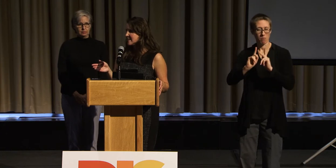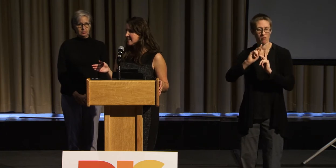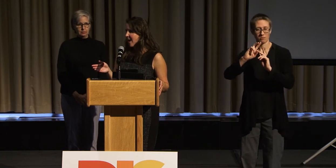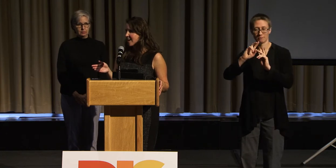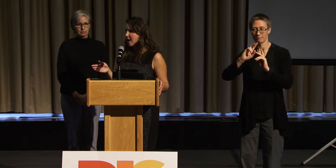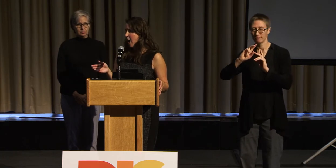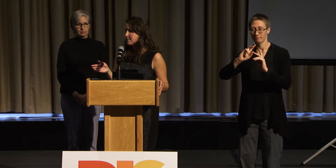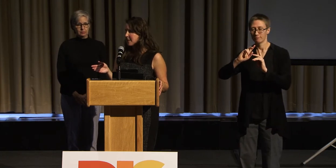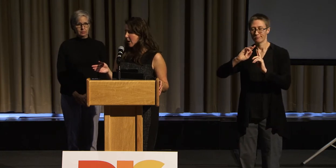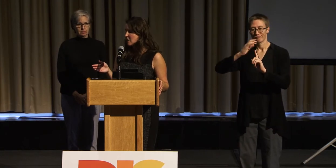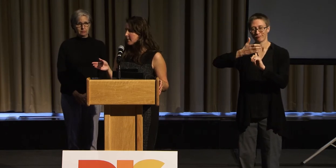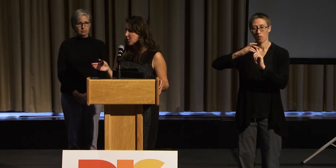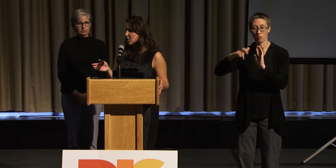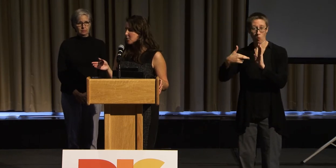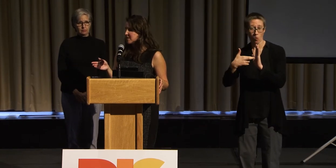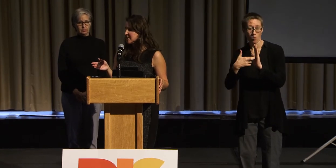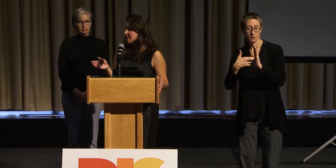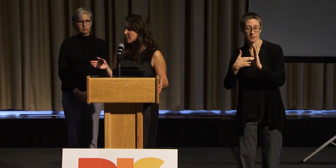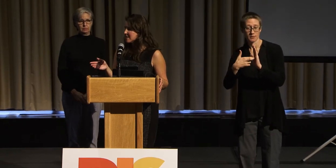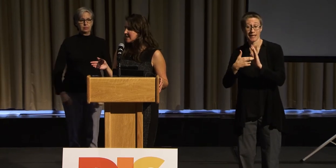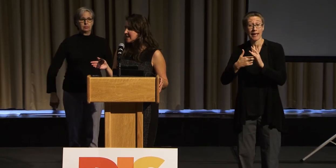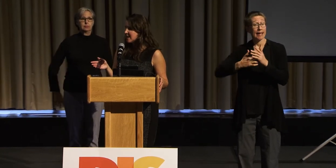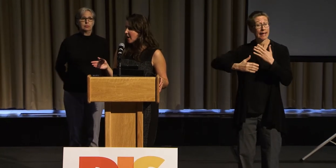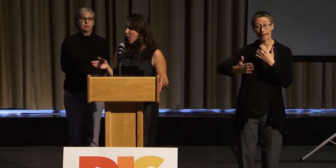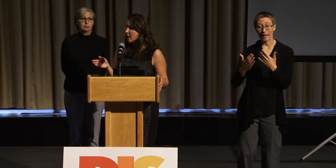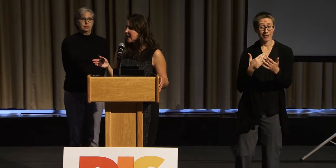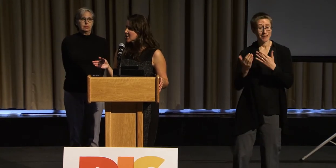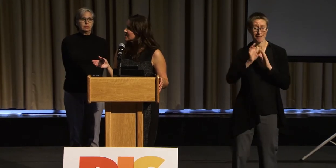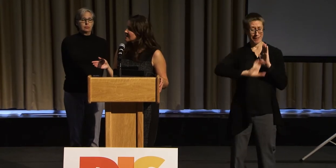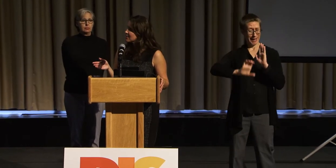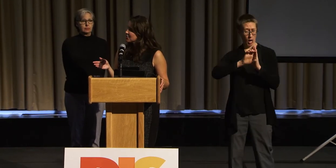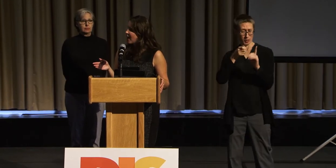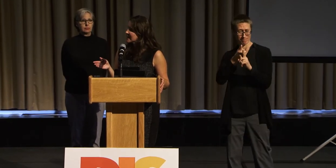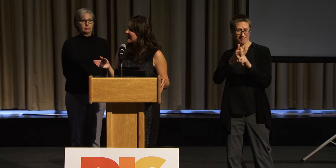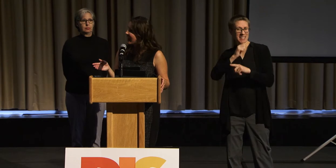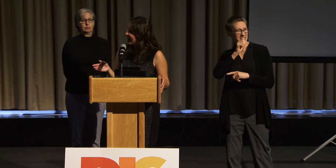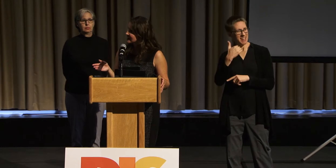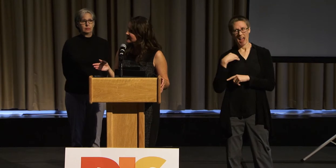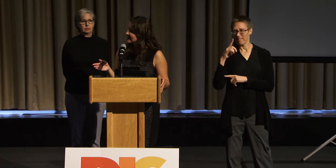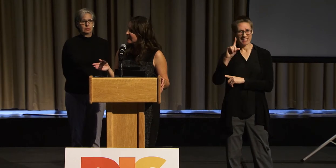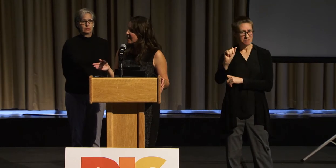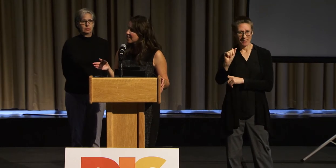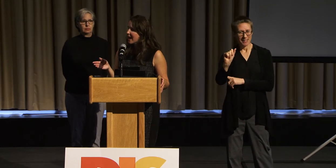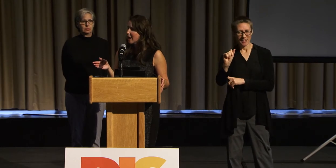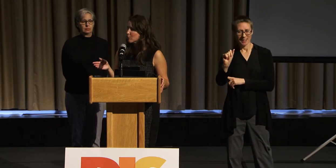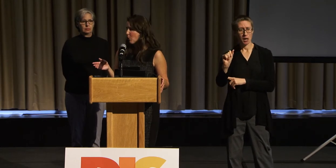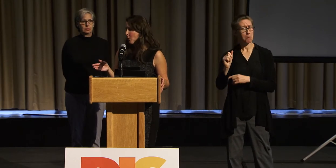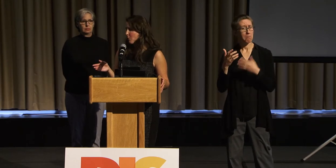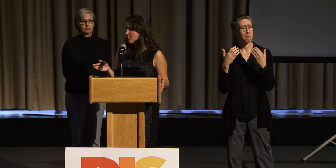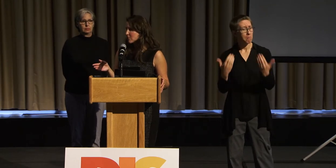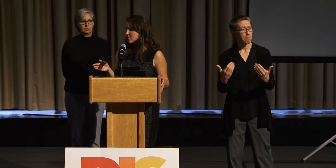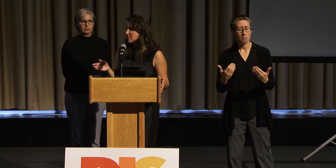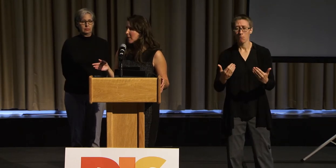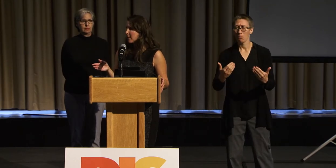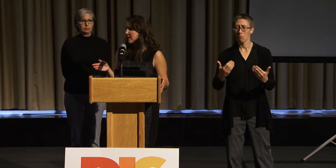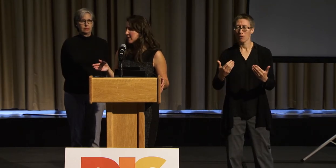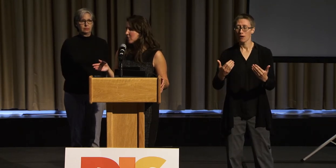is not about a person with a disability, they should still try to cast that role to somebody who